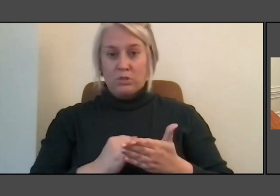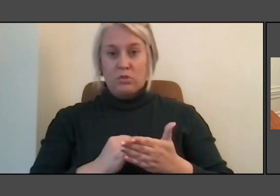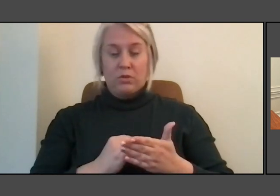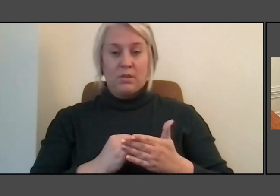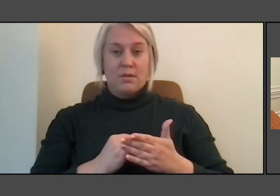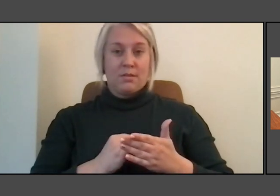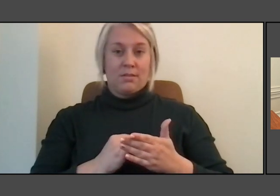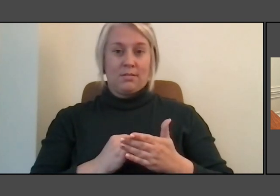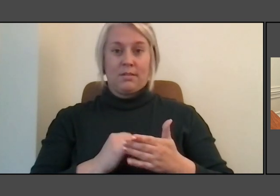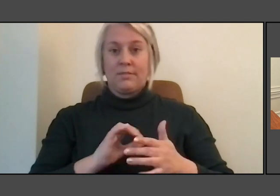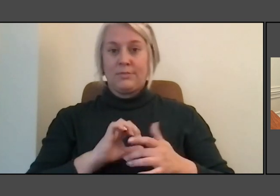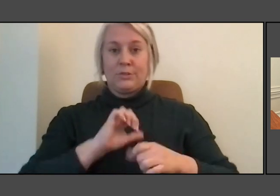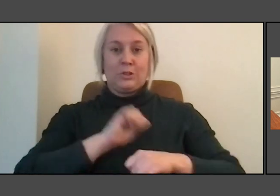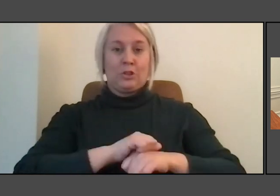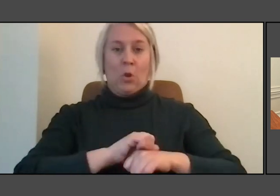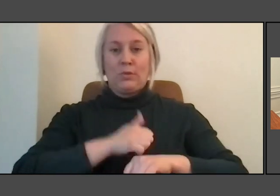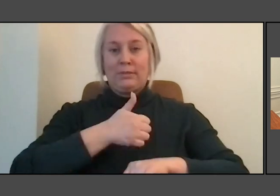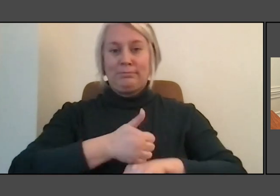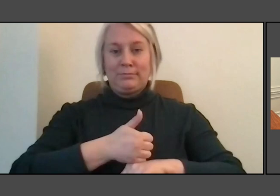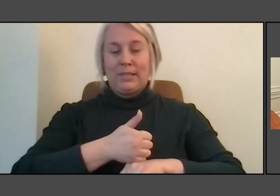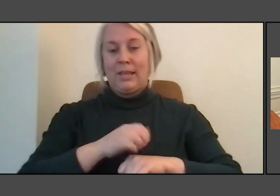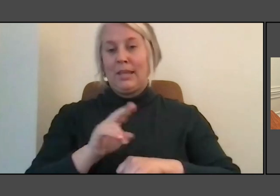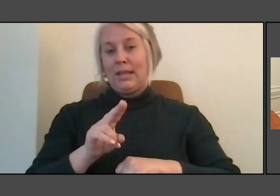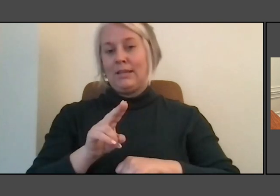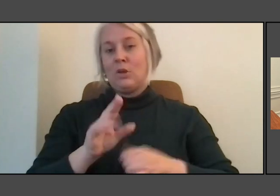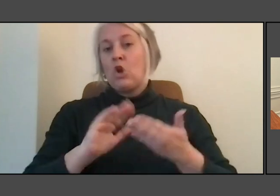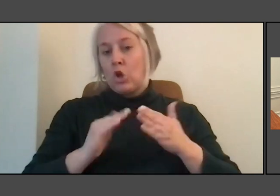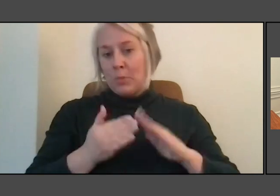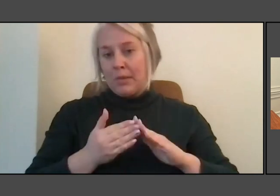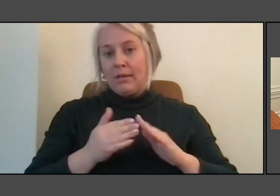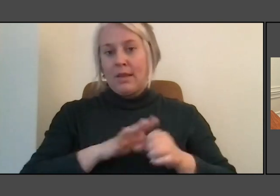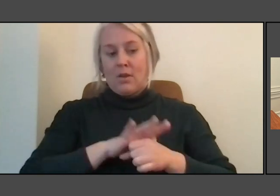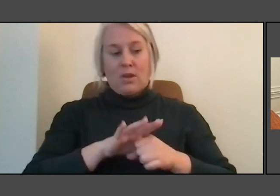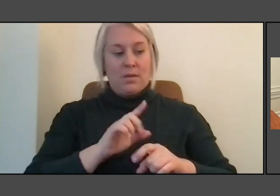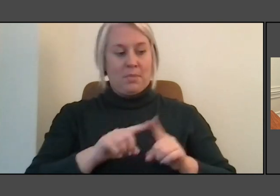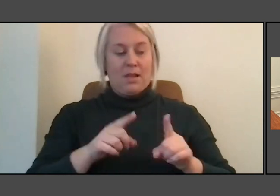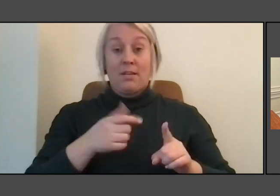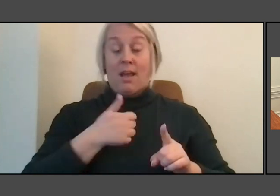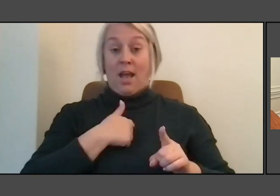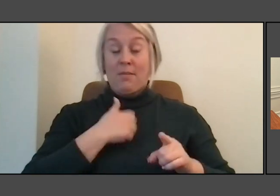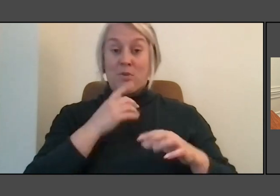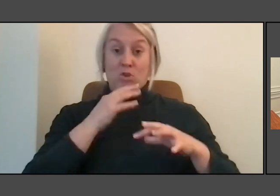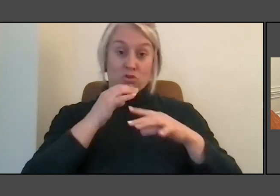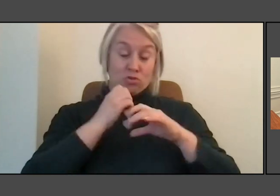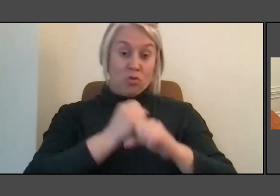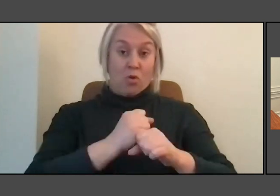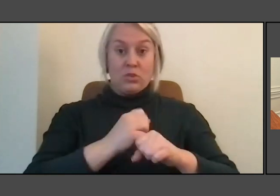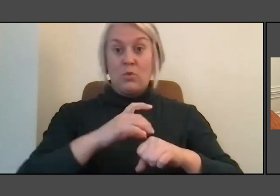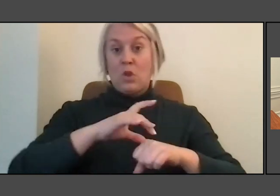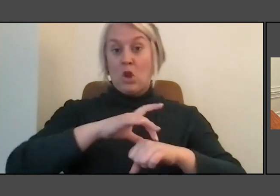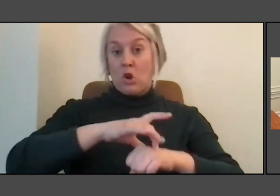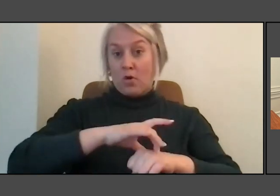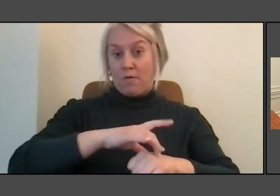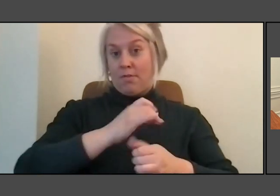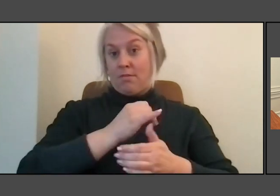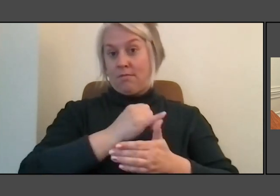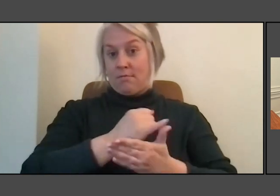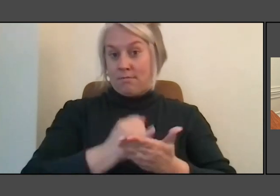But I am drawn to these earth works that I know are going to be in a way